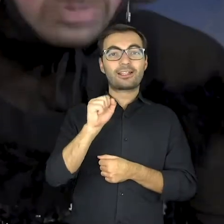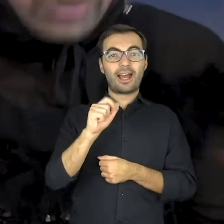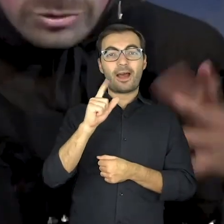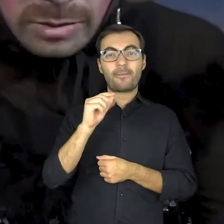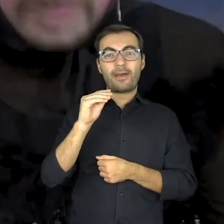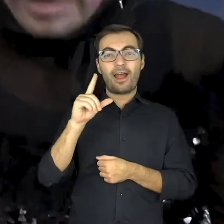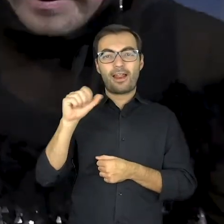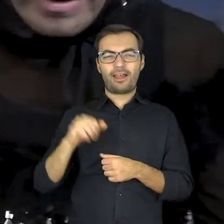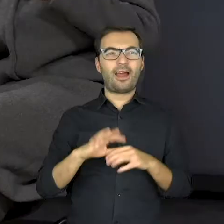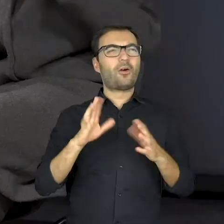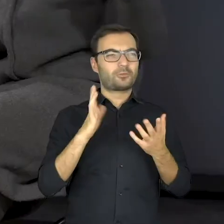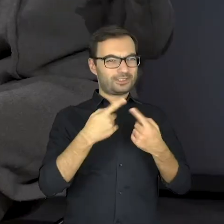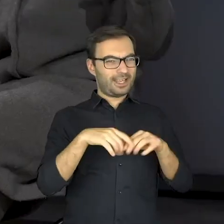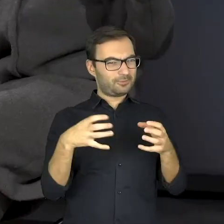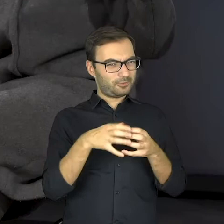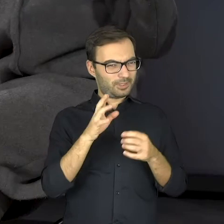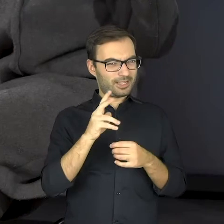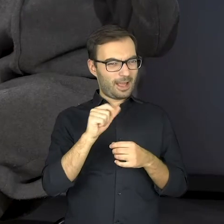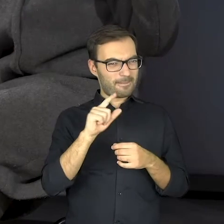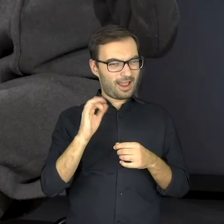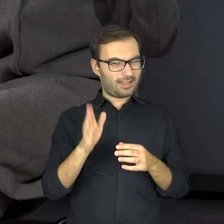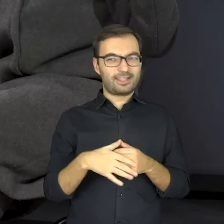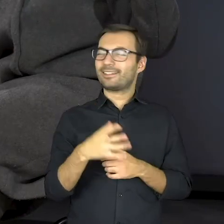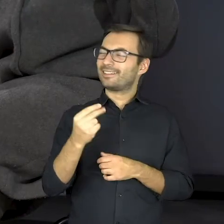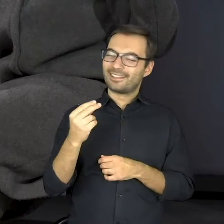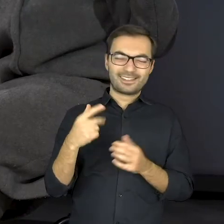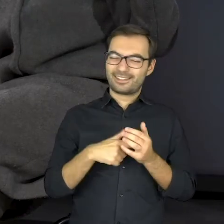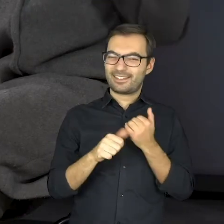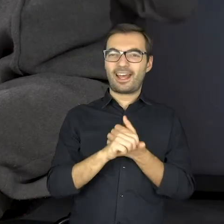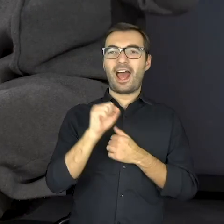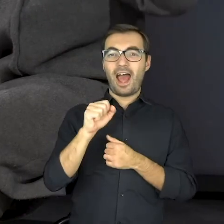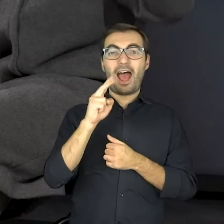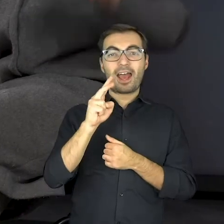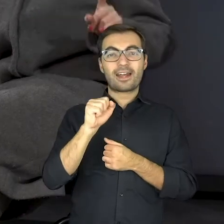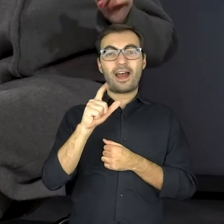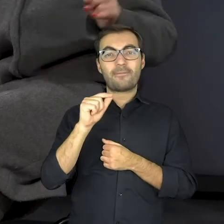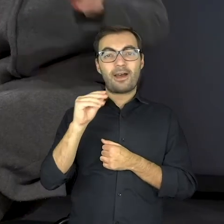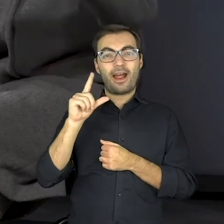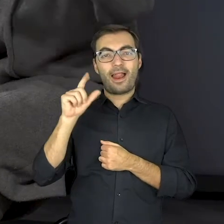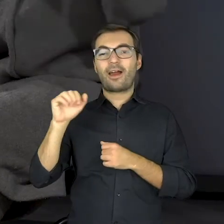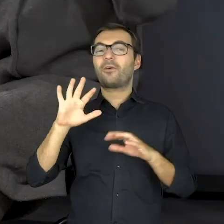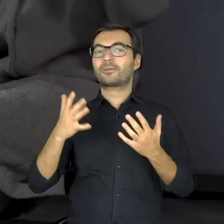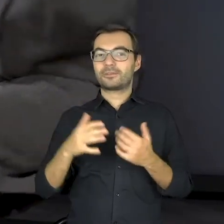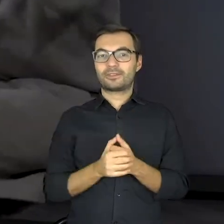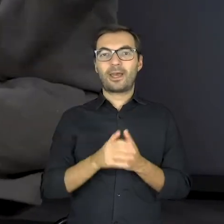Aaah… Mozzarella. No, there’s no mozzarella. “A capella” means